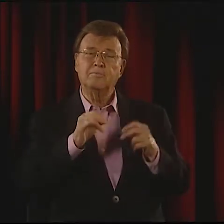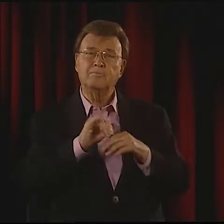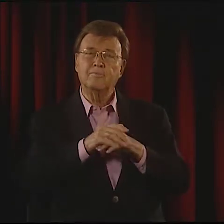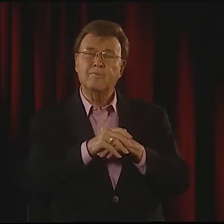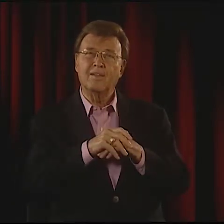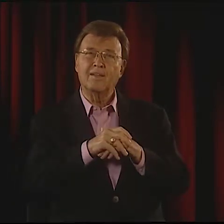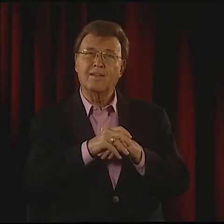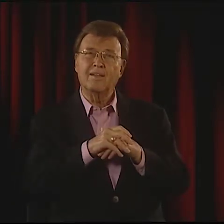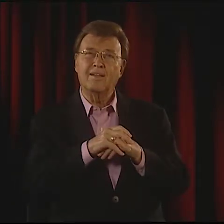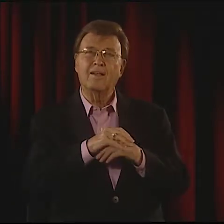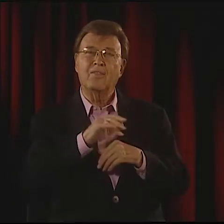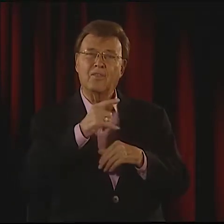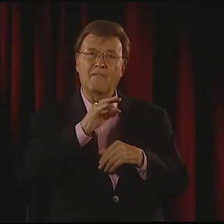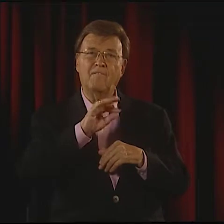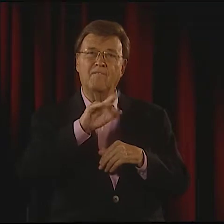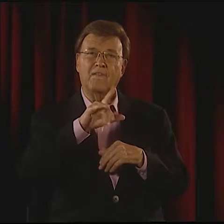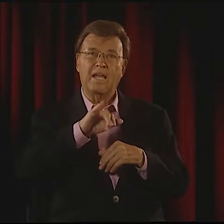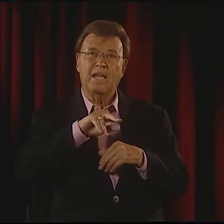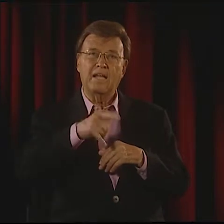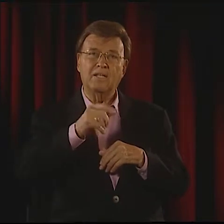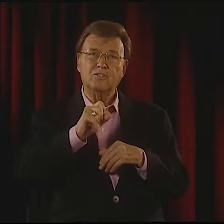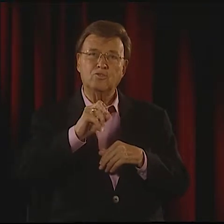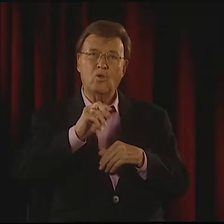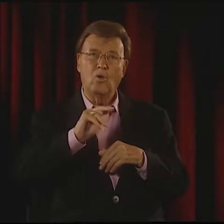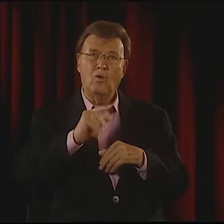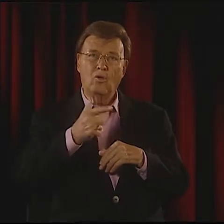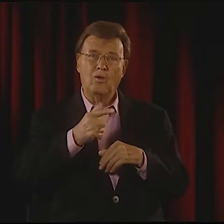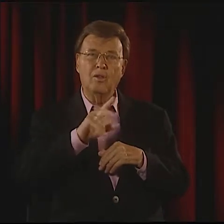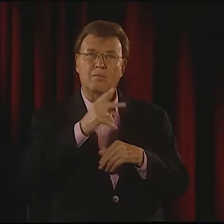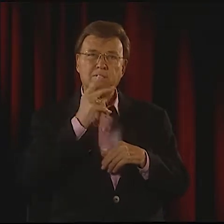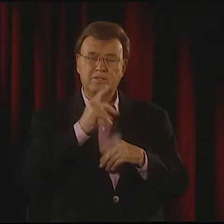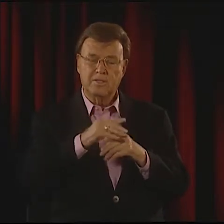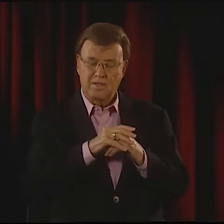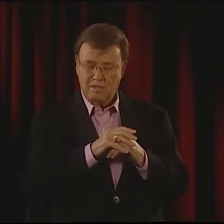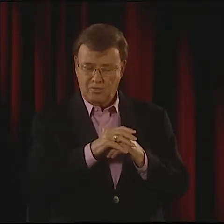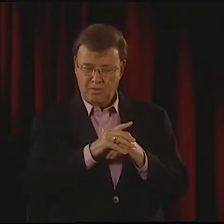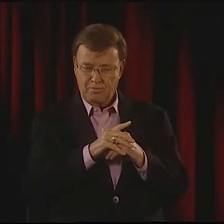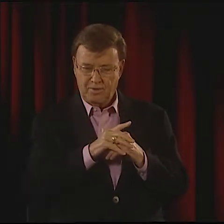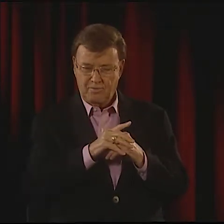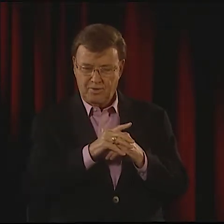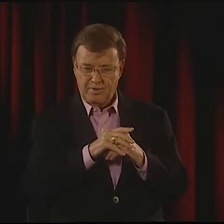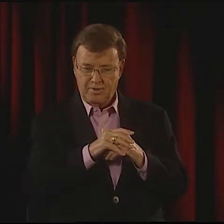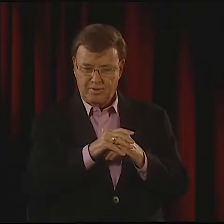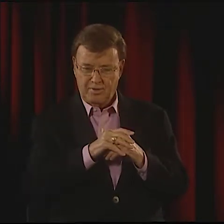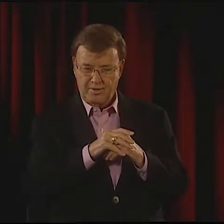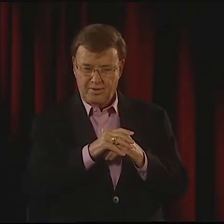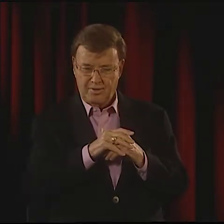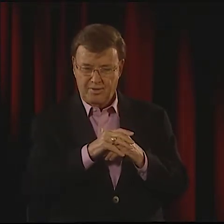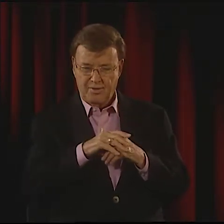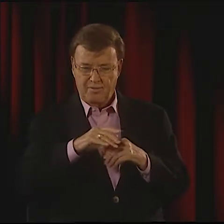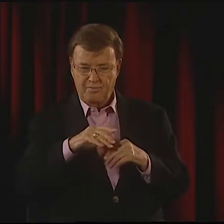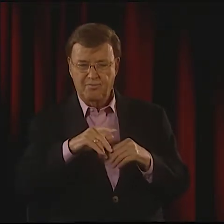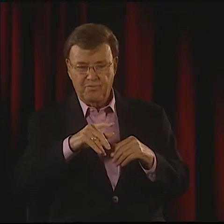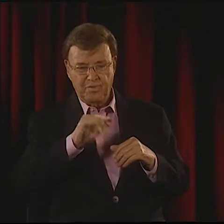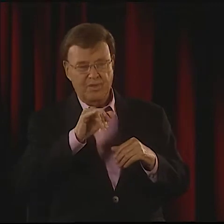YES. I LIKE THAT. I DO HAVE ANOTHER SONG. IT'S "THE FLYING SONG." LET ME SEE.